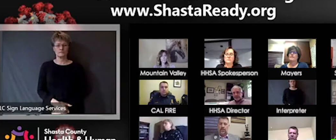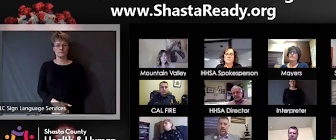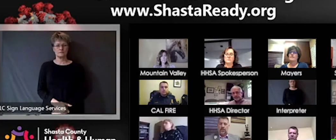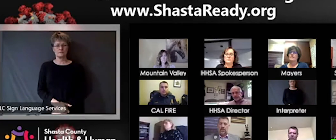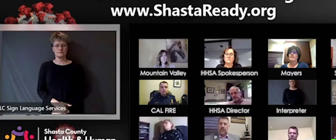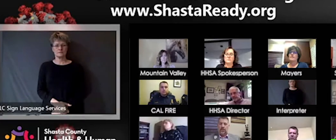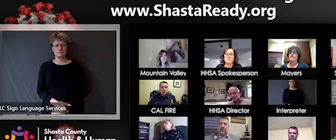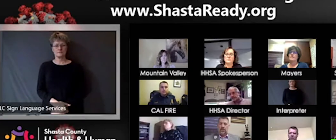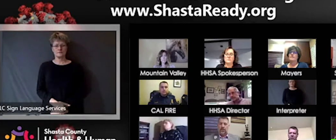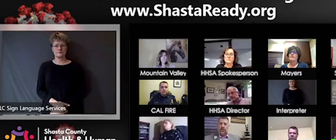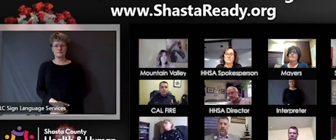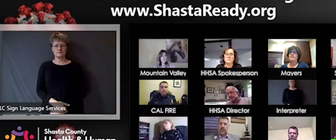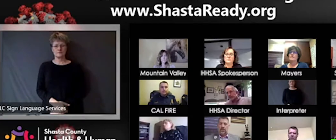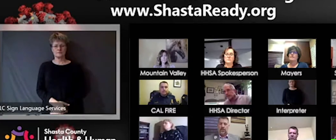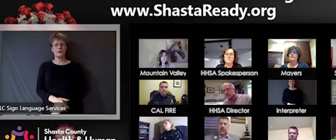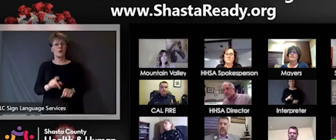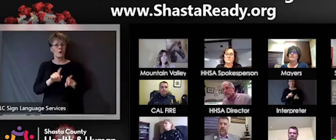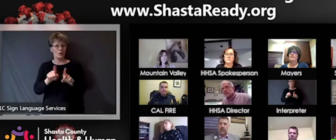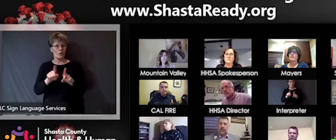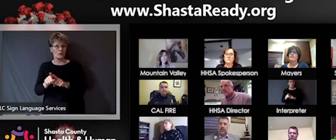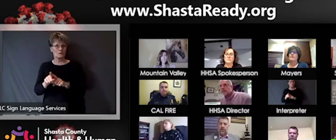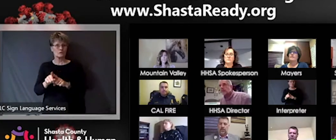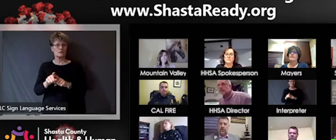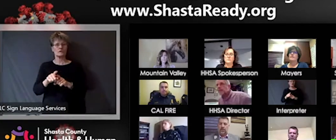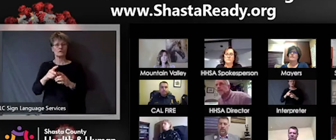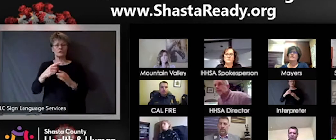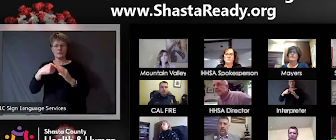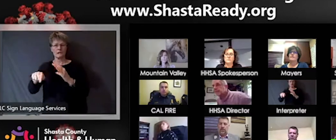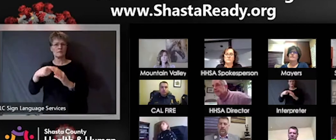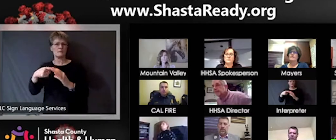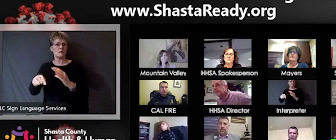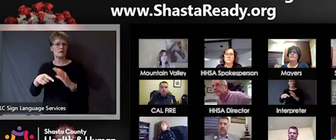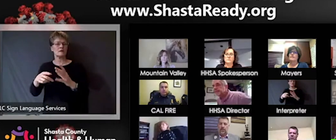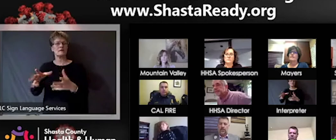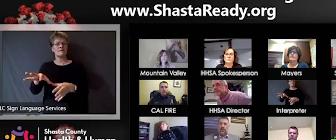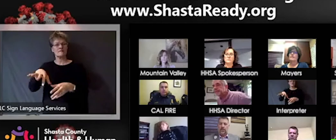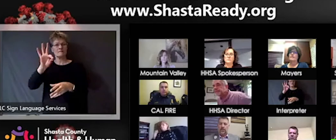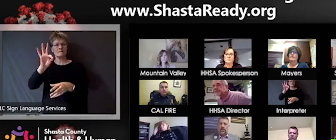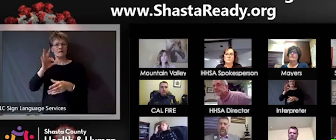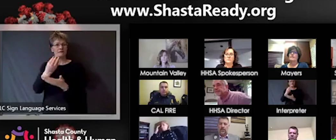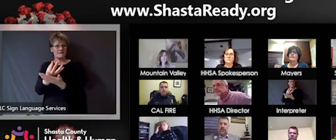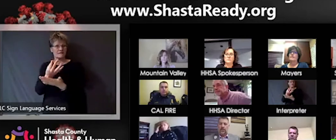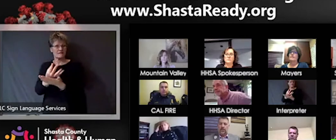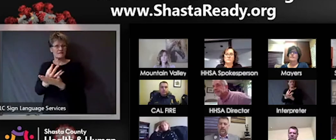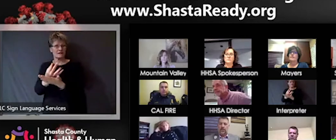funding for holding on to those inmates, so hopefully we'll wait and see